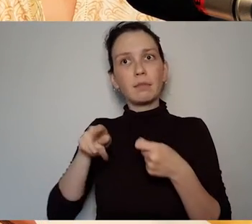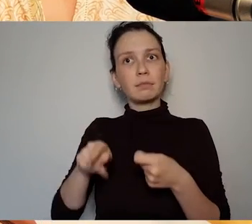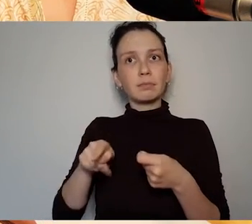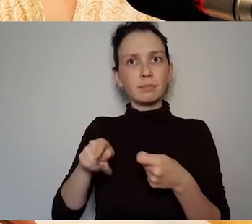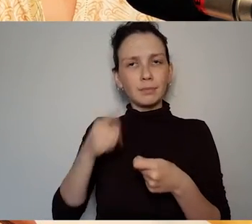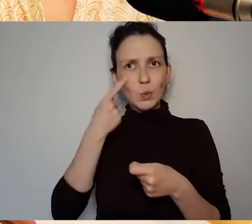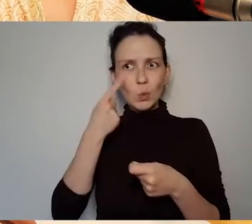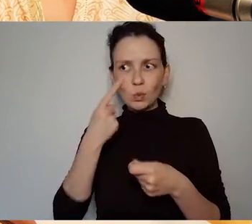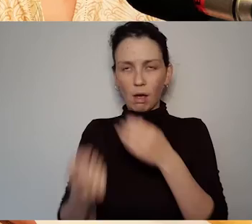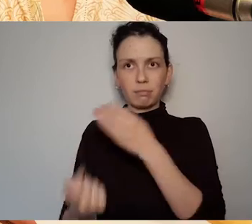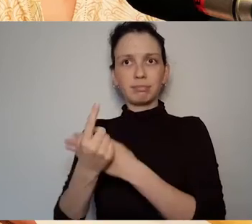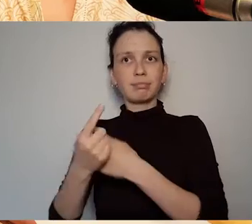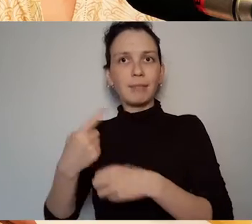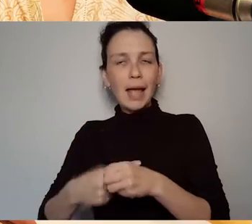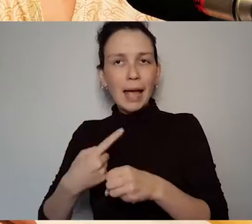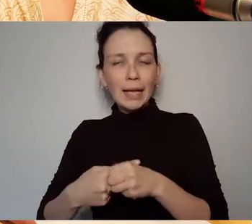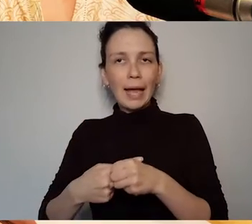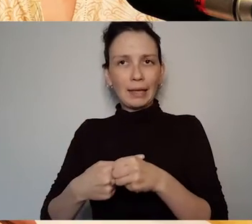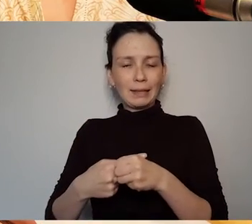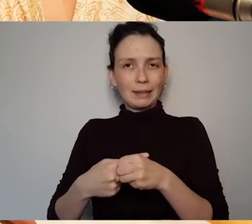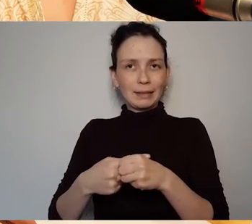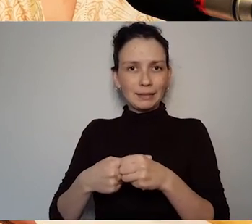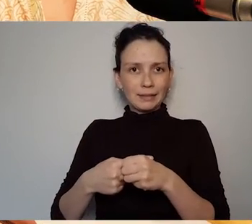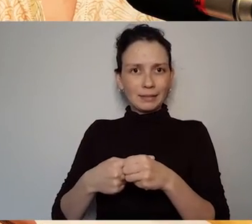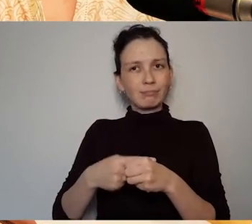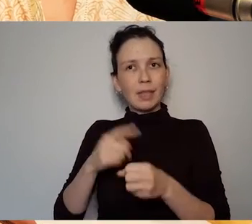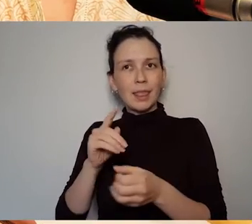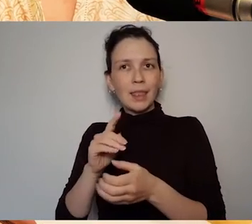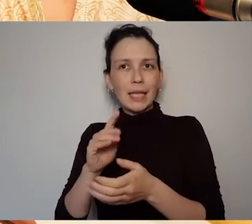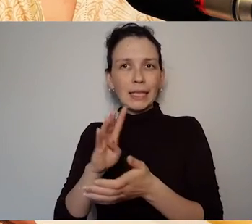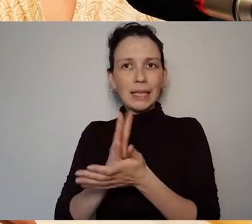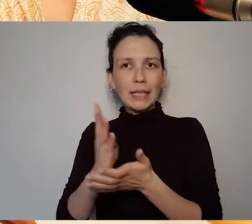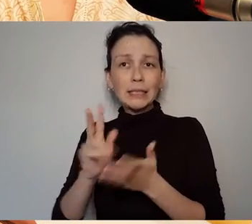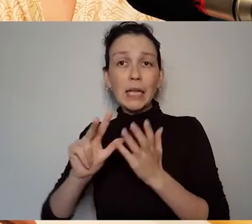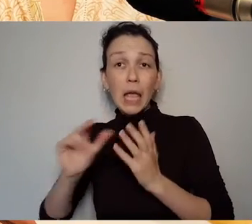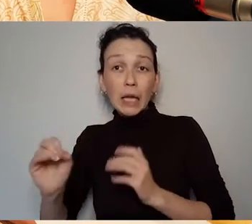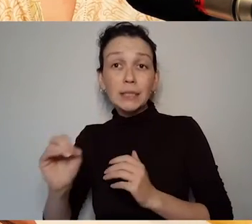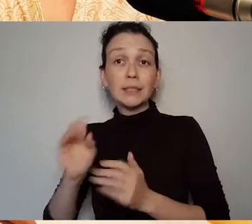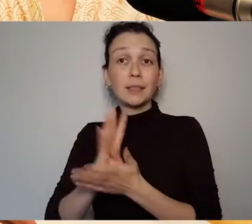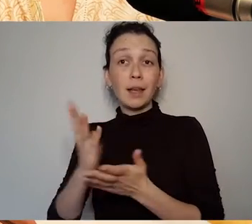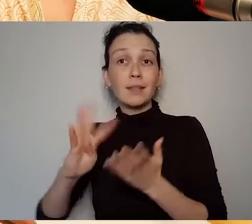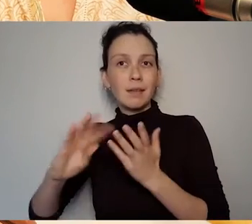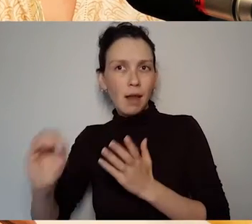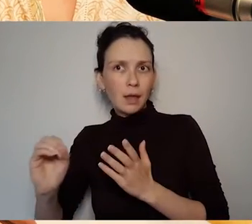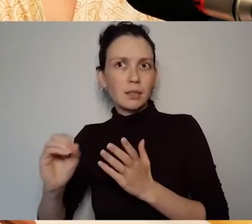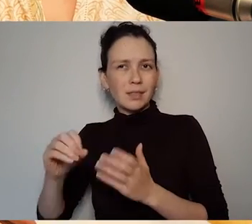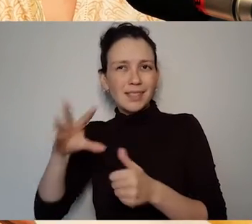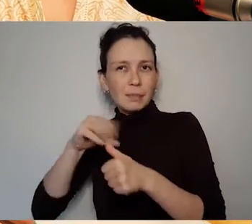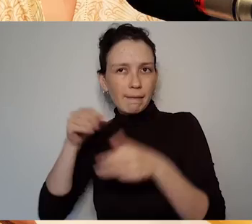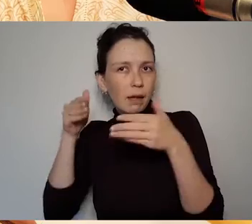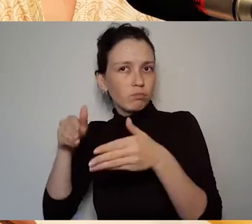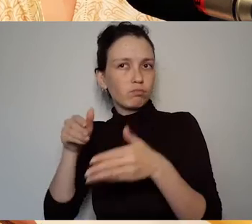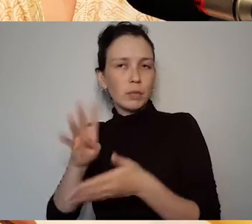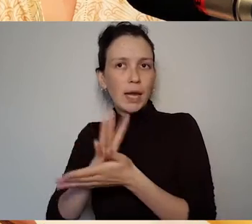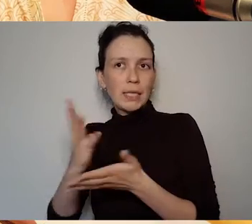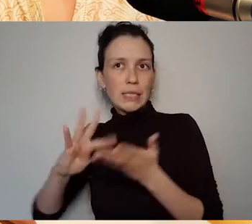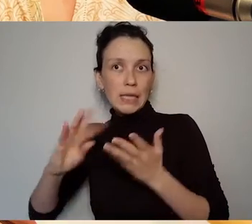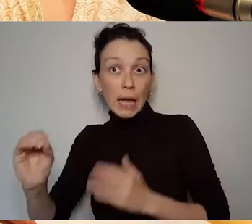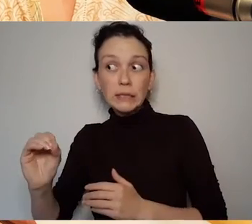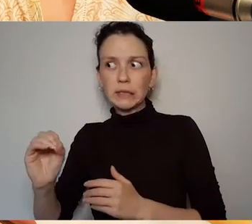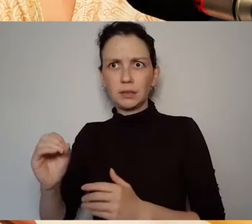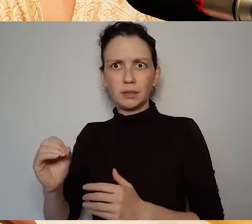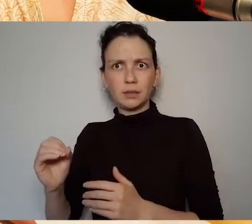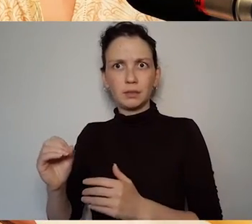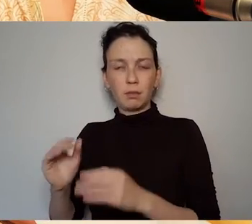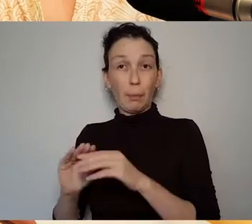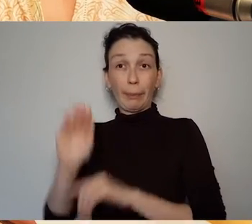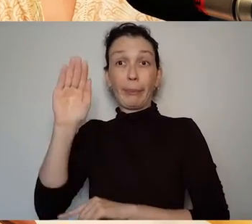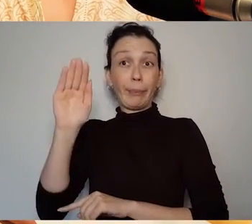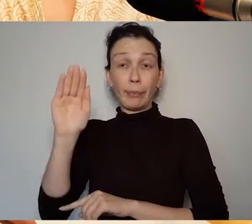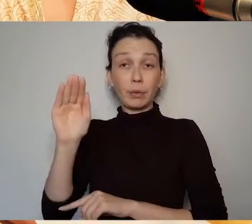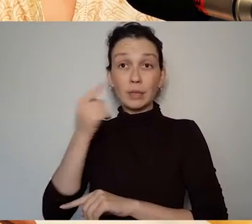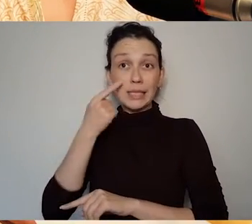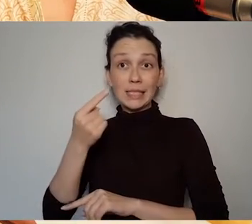I suppose the 80s and the 90s. Particularly the 90s and then a resurgence of interest in her work